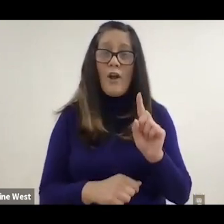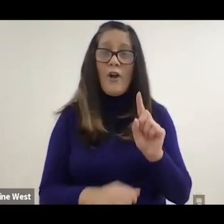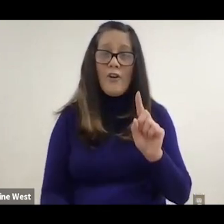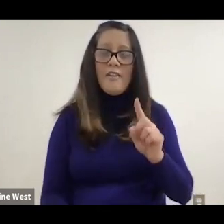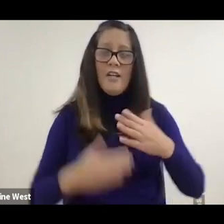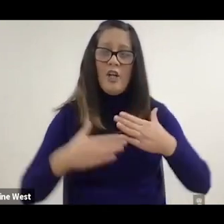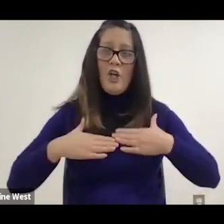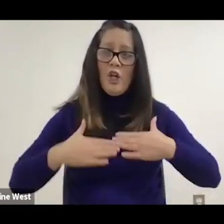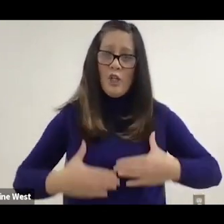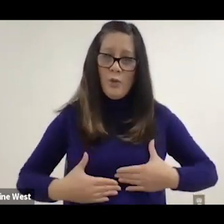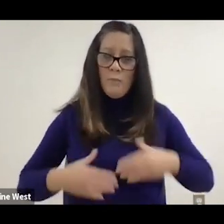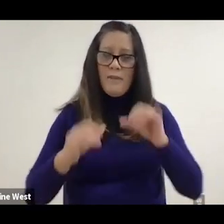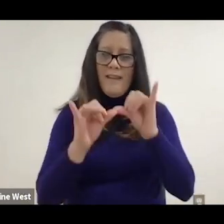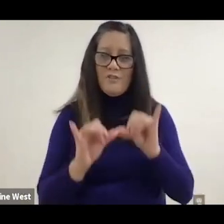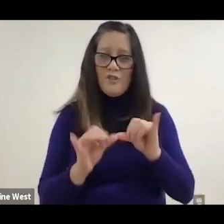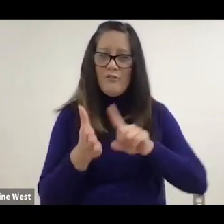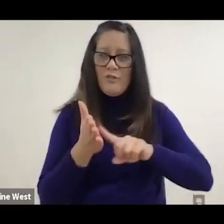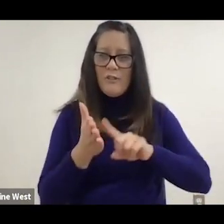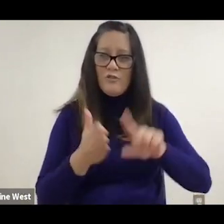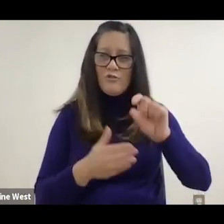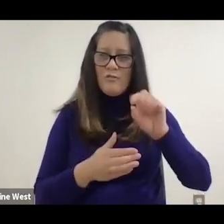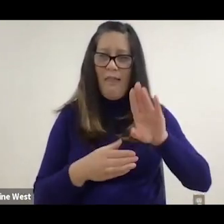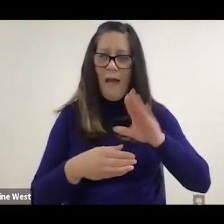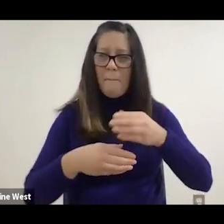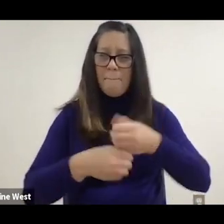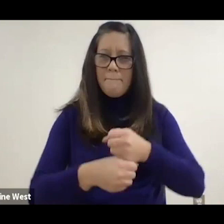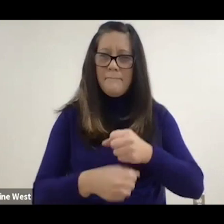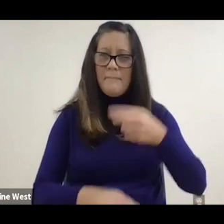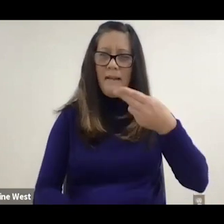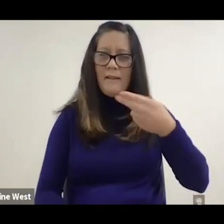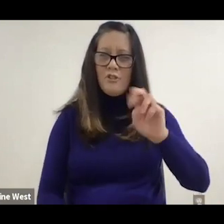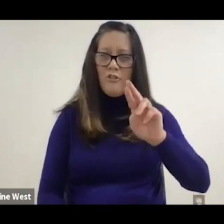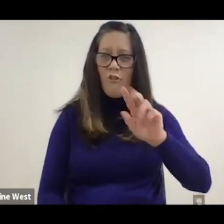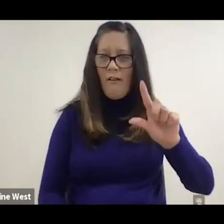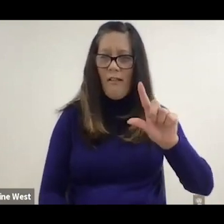Human Engineering Research Laboratories. It is also known as HERL of VA